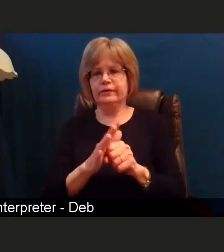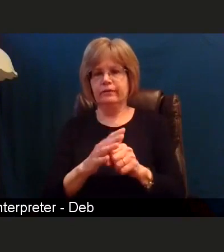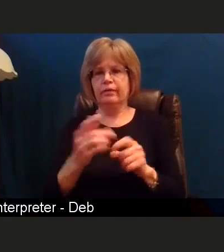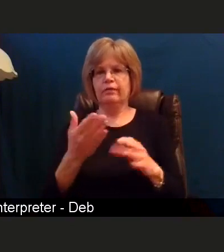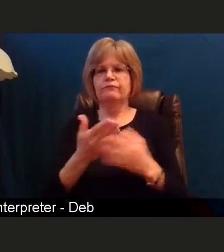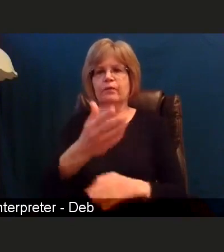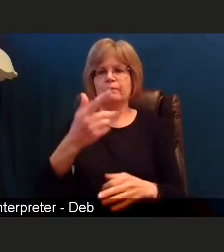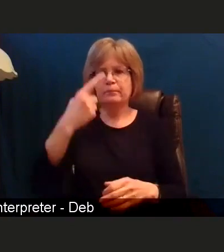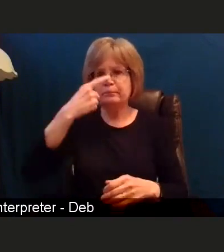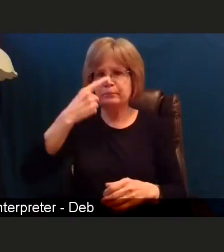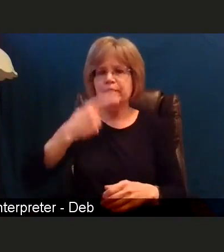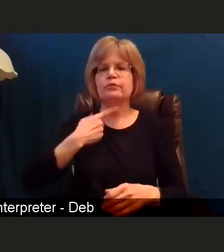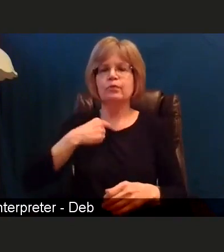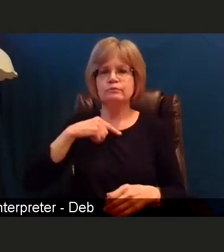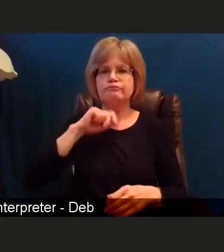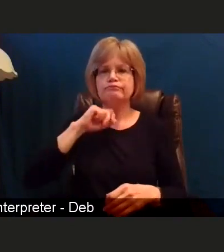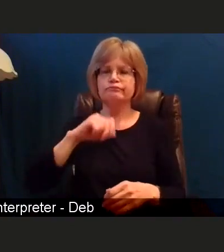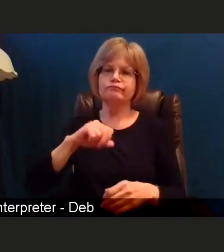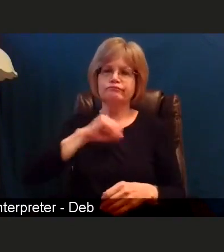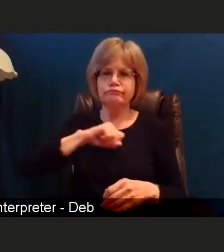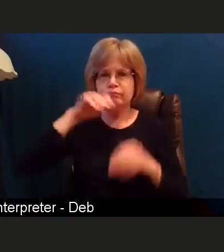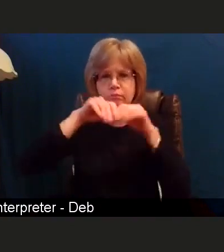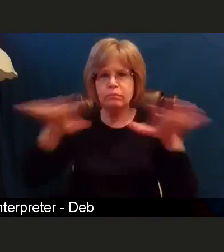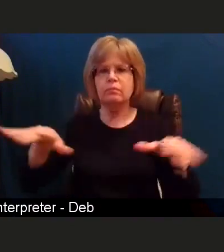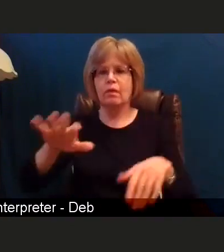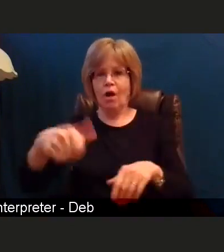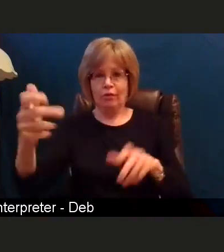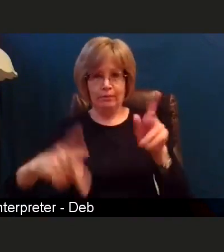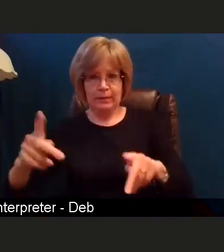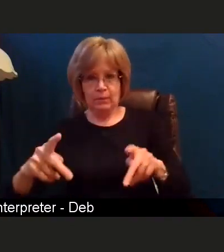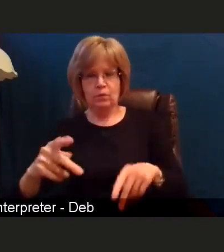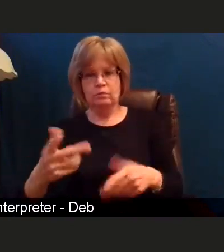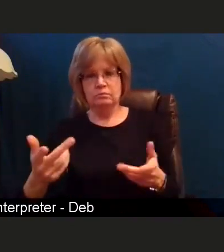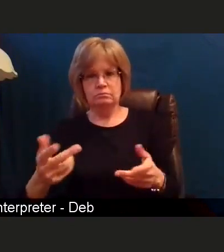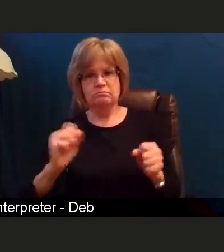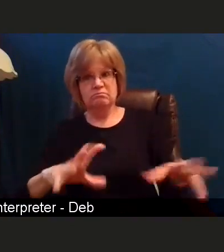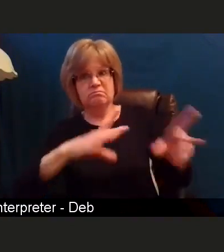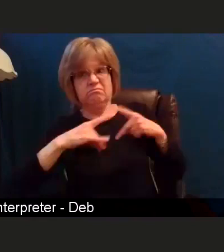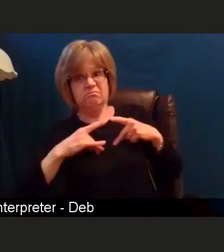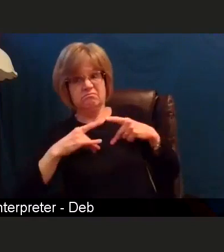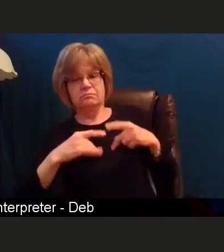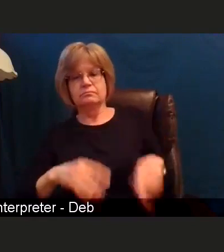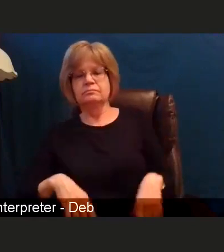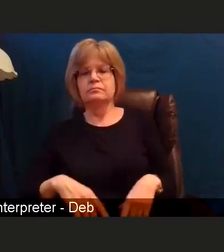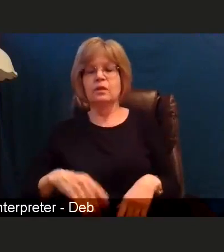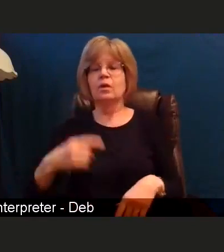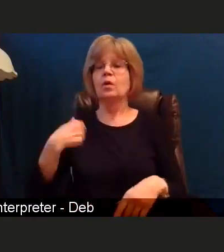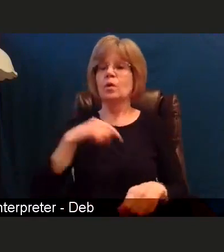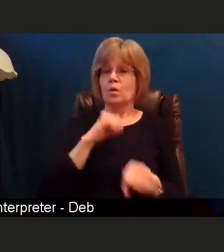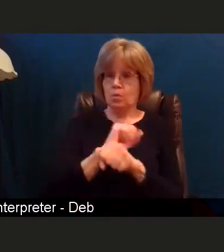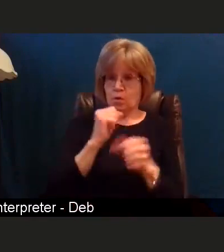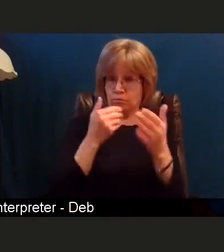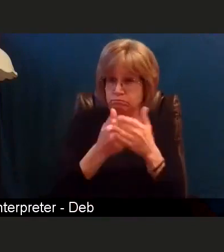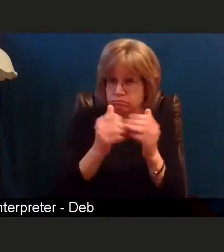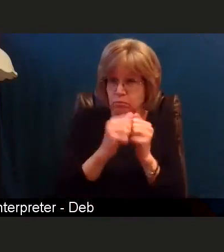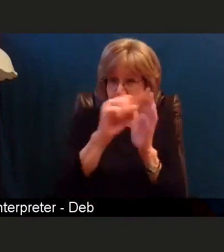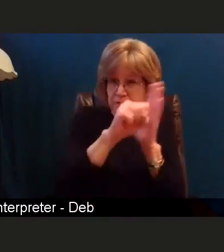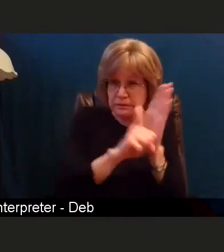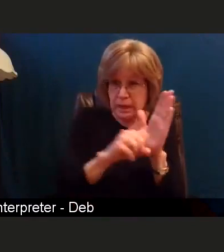to other people who are vulnerable. We're working closely with the state as well as the federal government on making sure